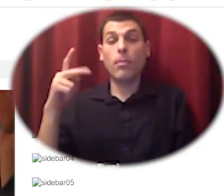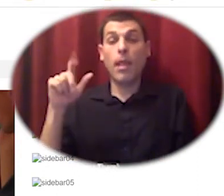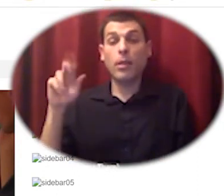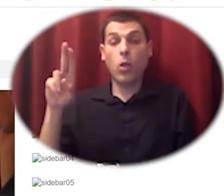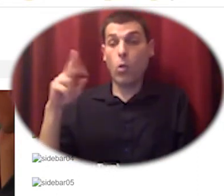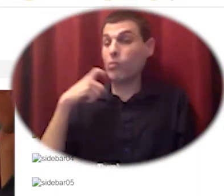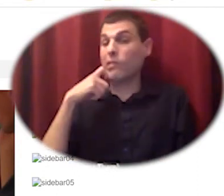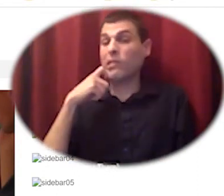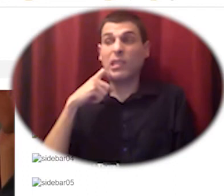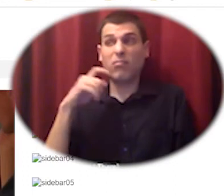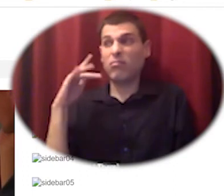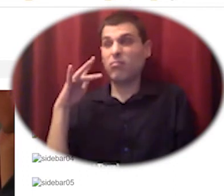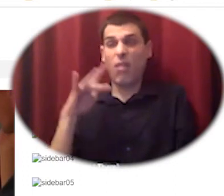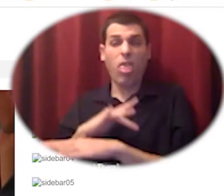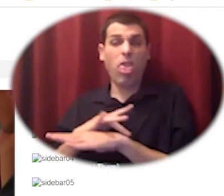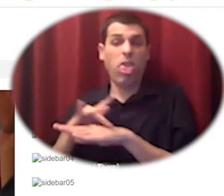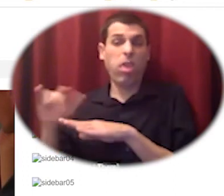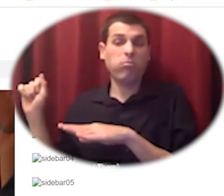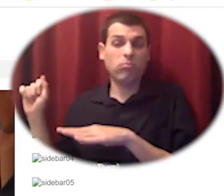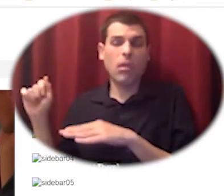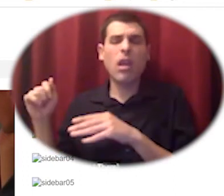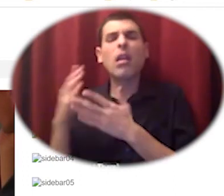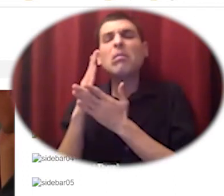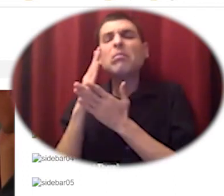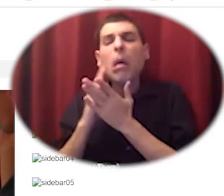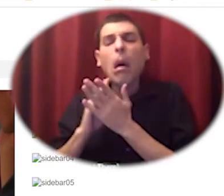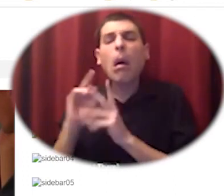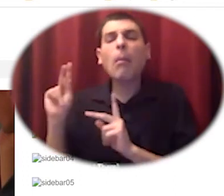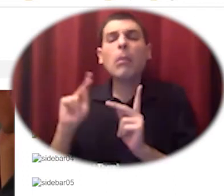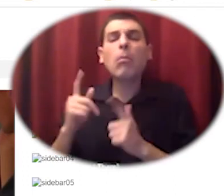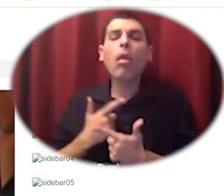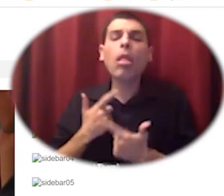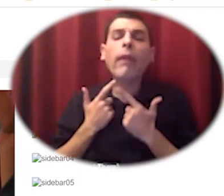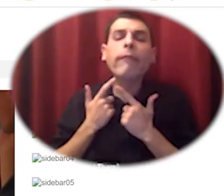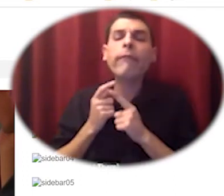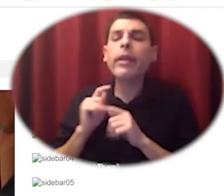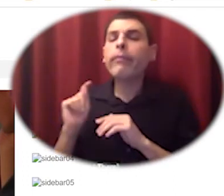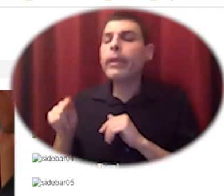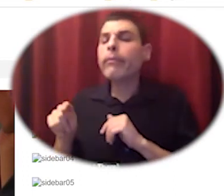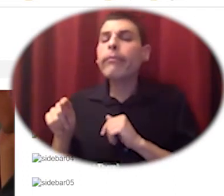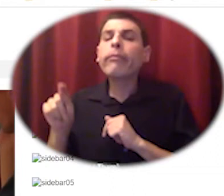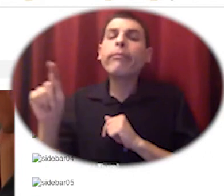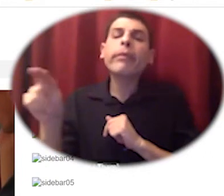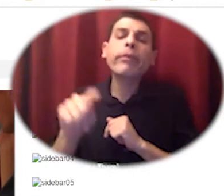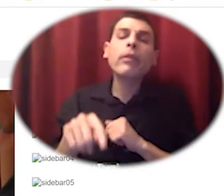communities who lived there and people you know young people and families fleeing for the cities